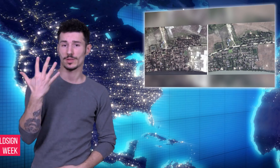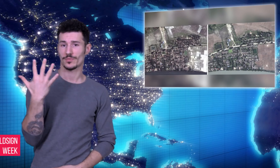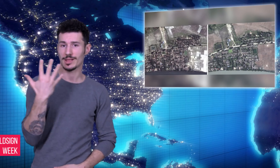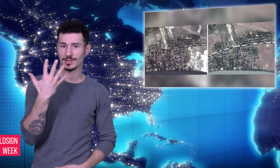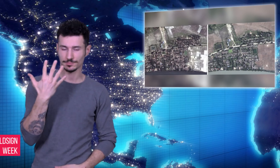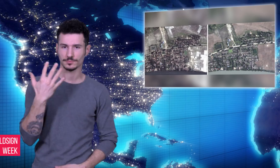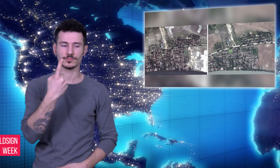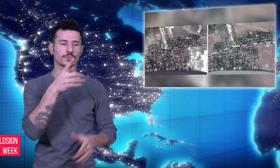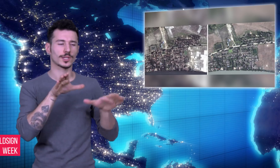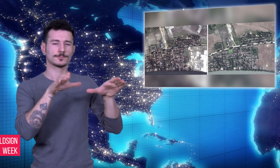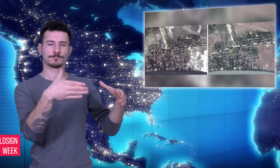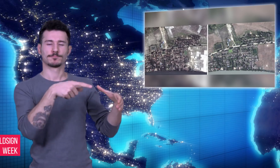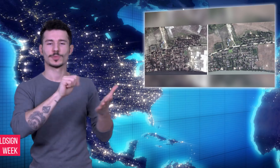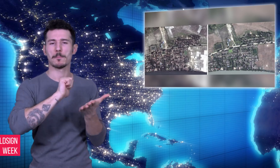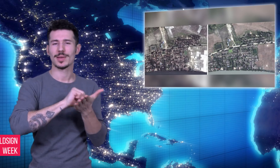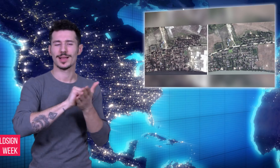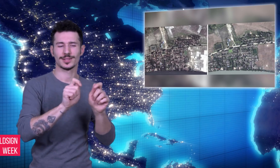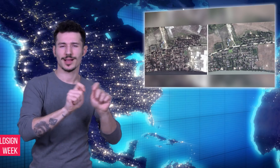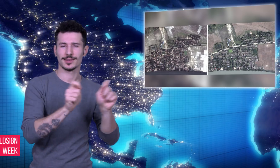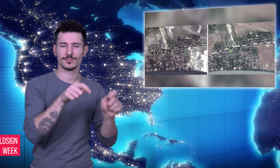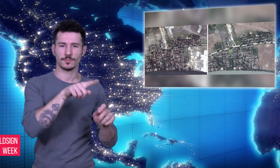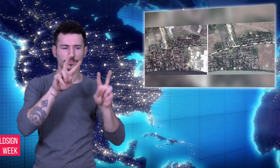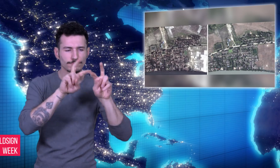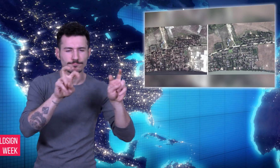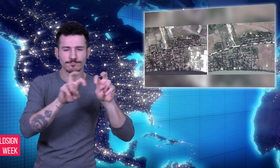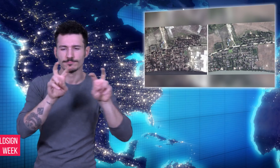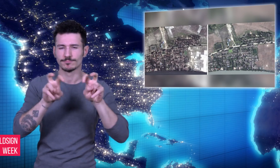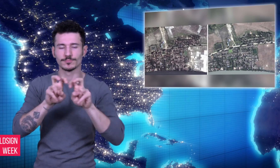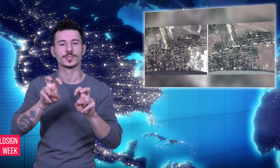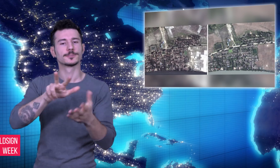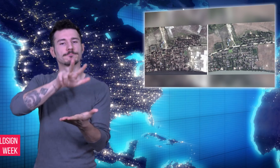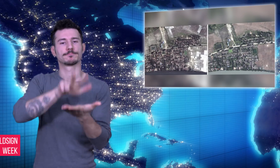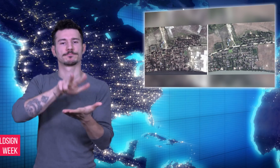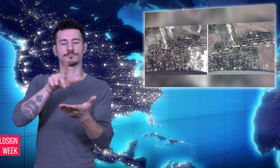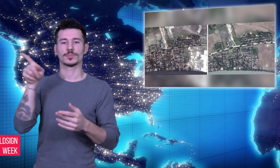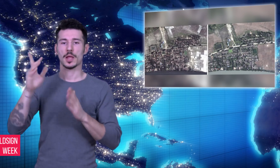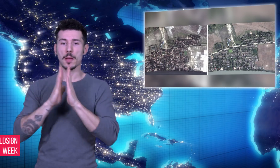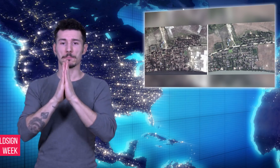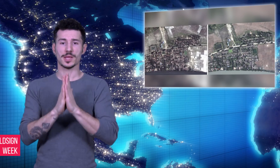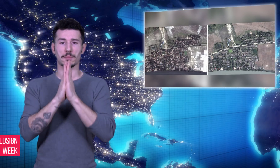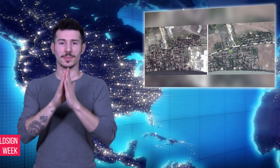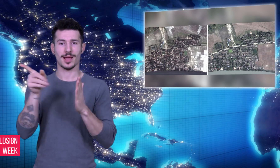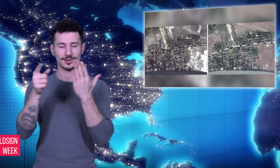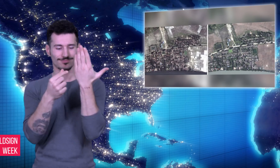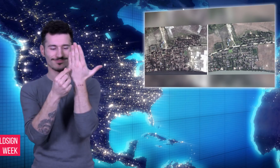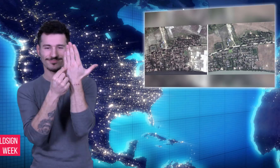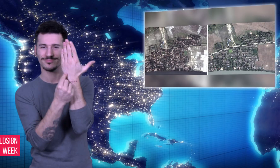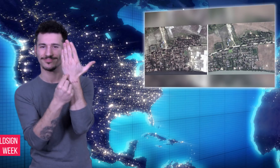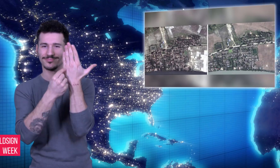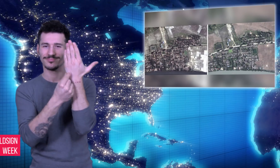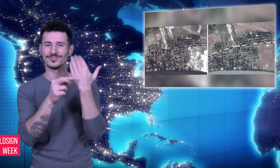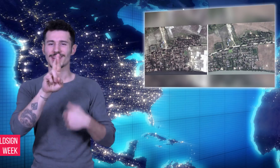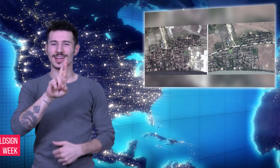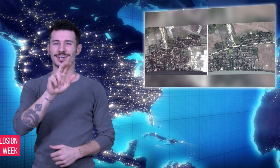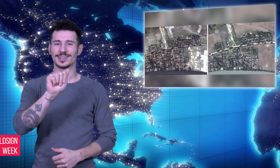Last Friday, the Associated Press